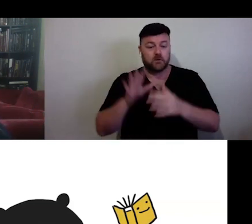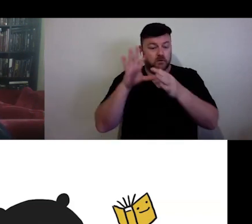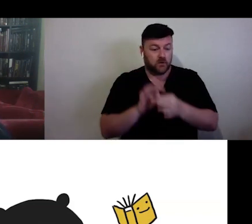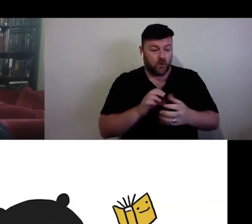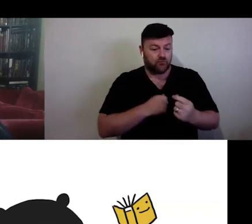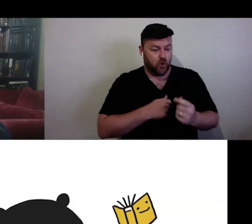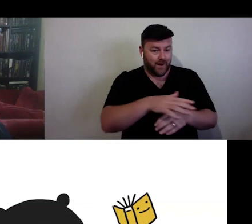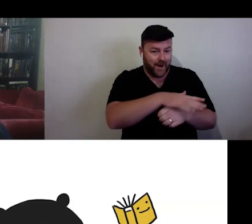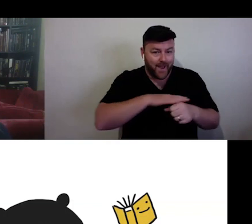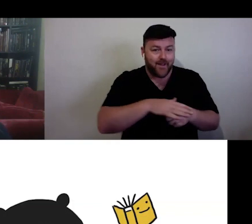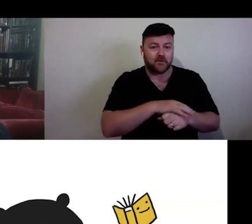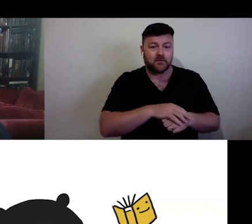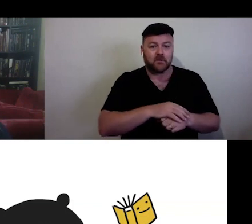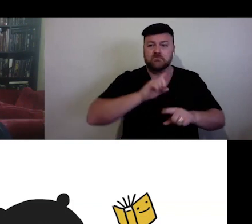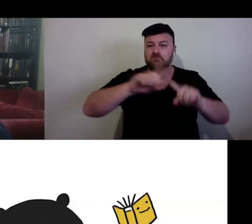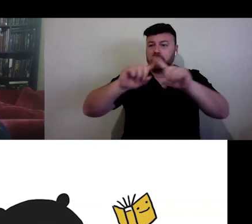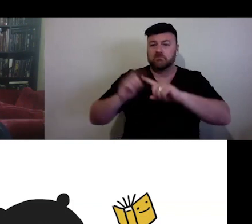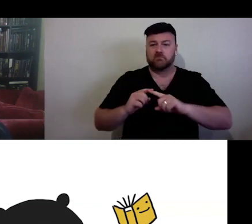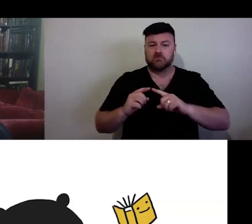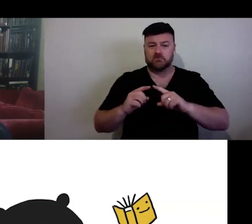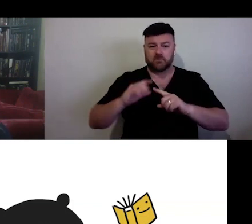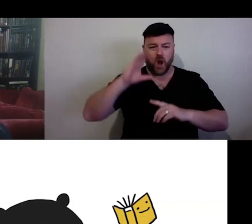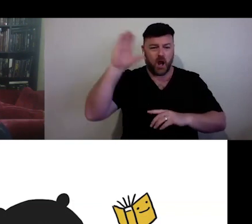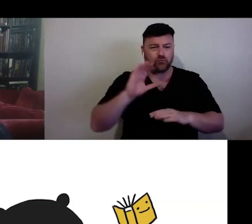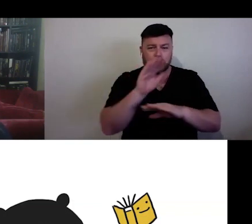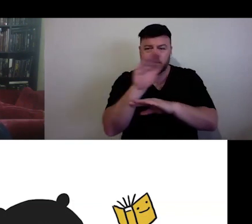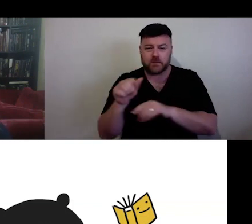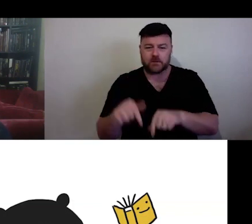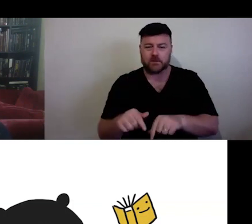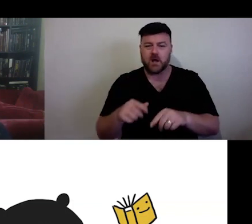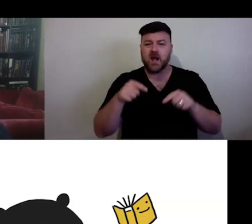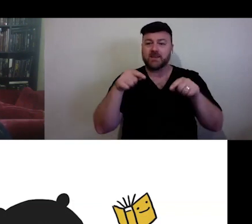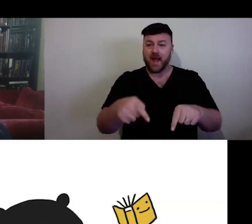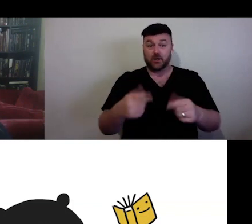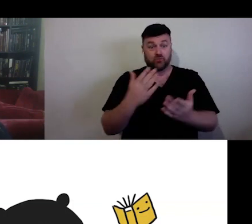This is the context of not being in our usual places of